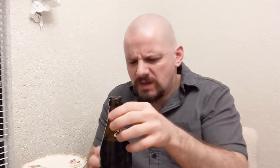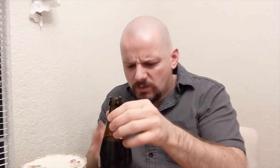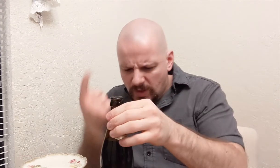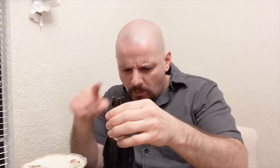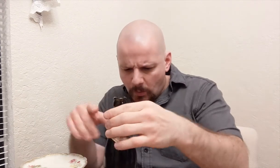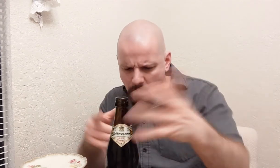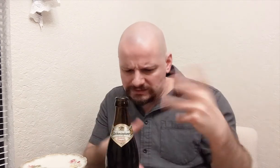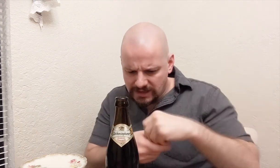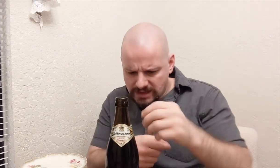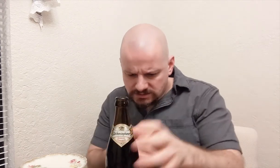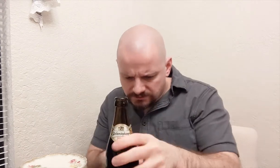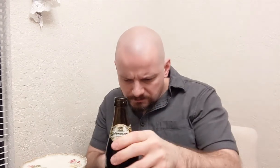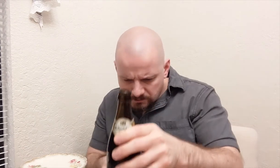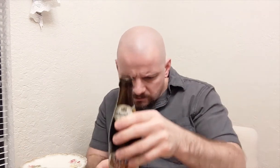I'm checking out the ingredients...